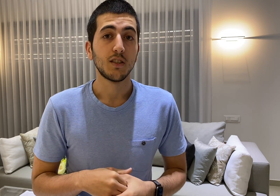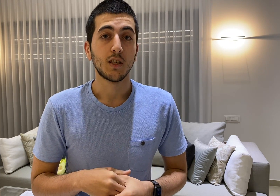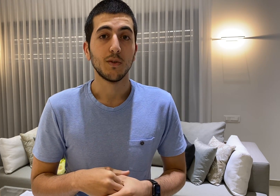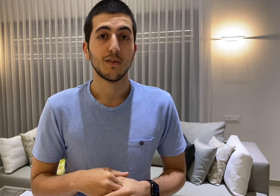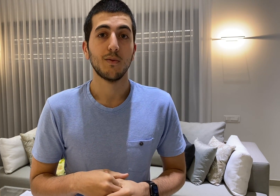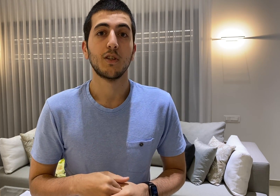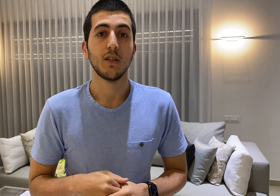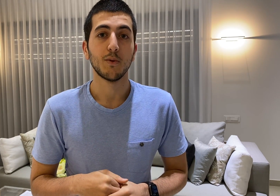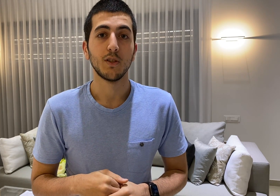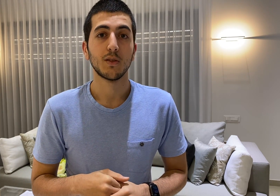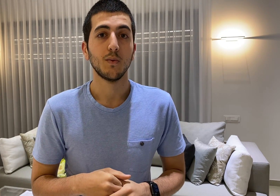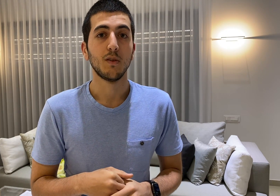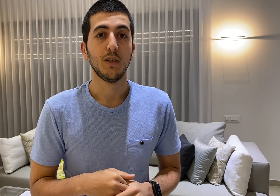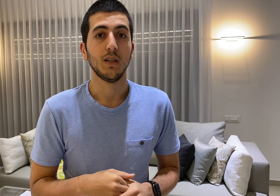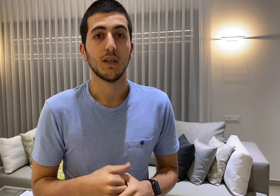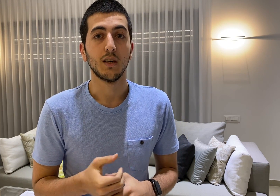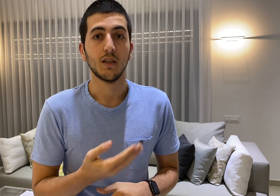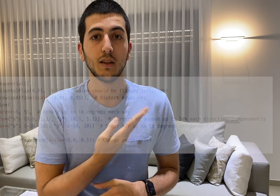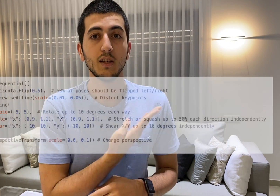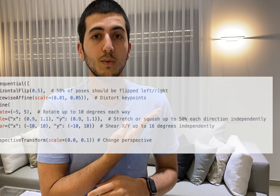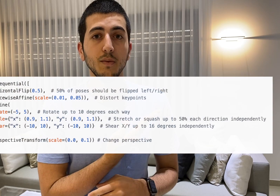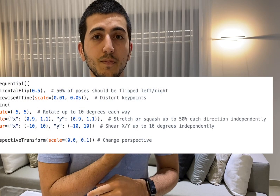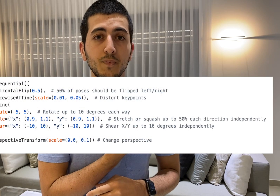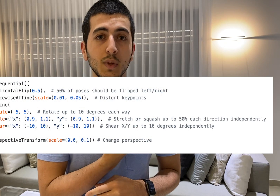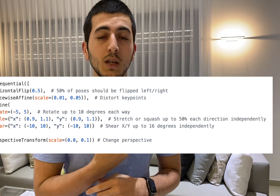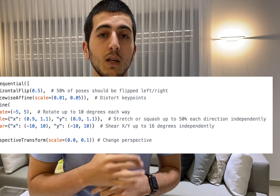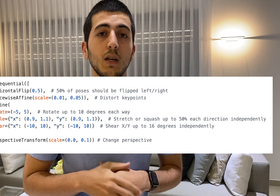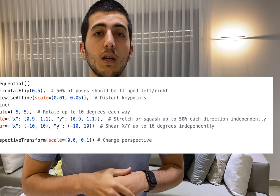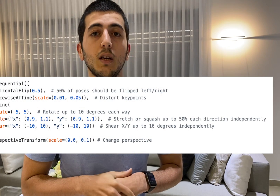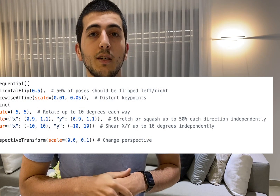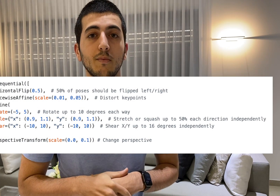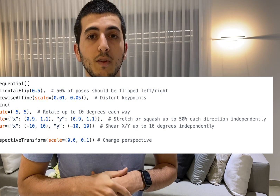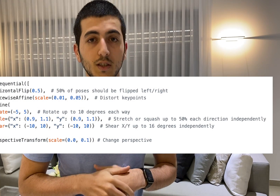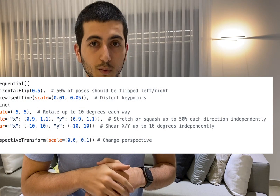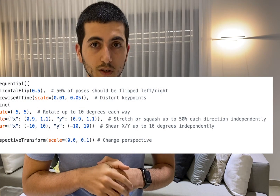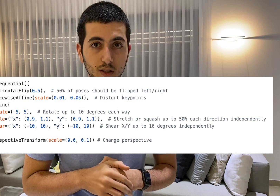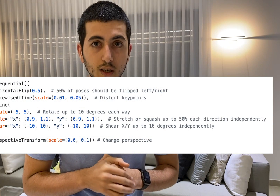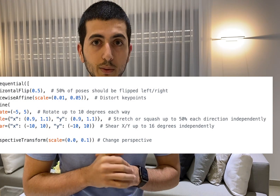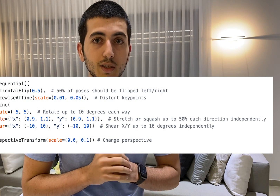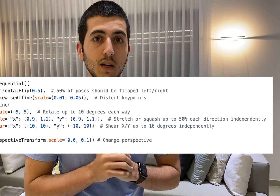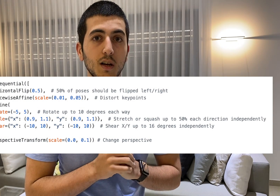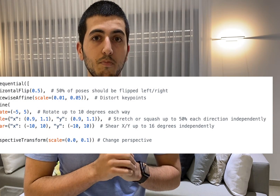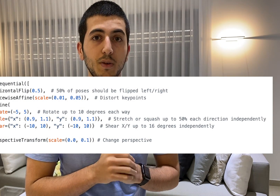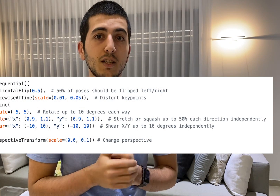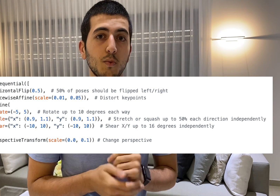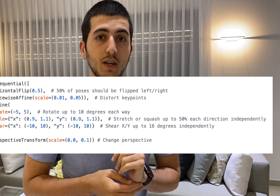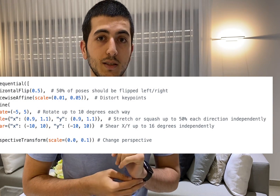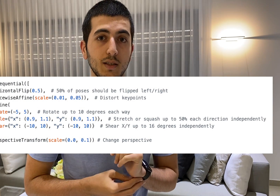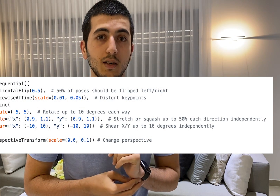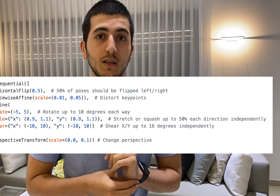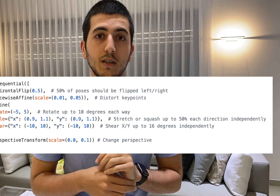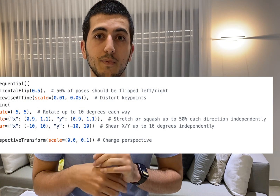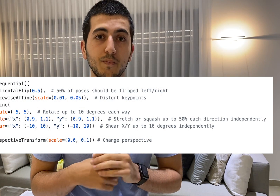sequence for key points would be this one this sequence includes the piecewise